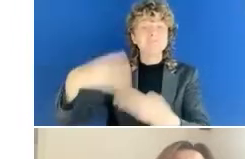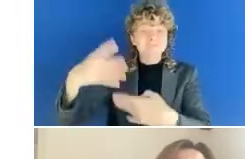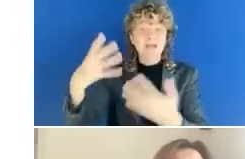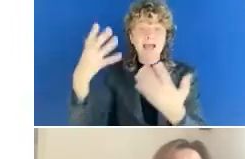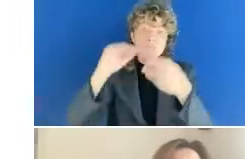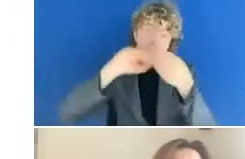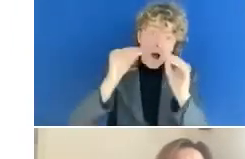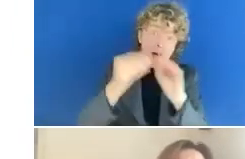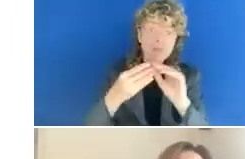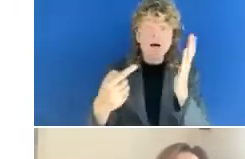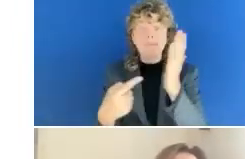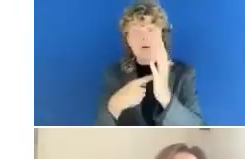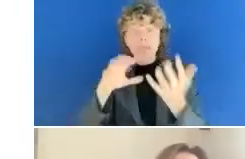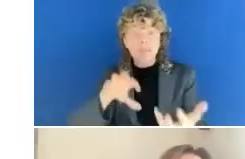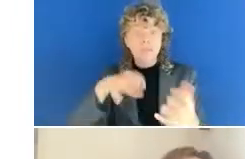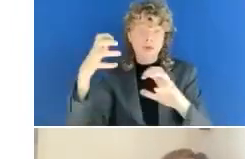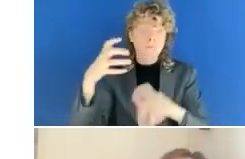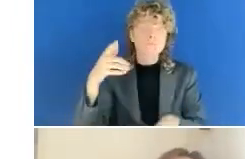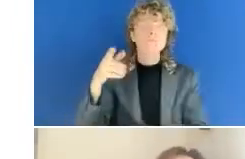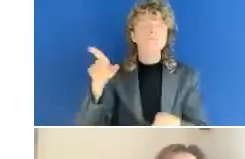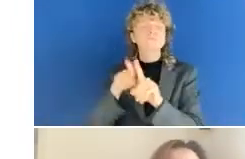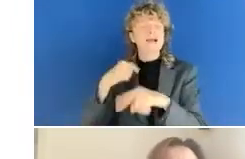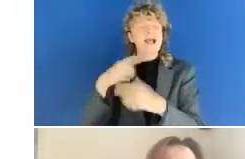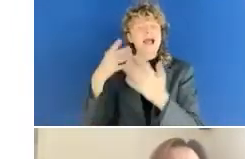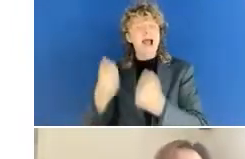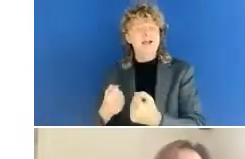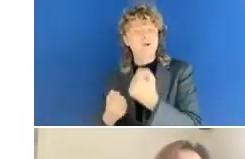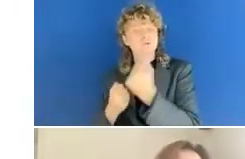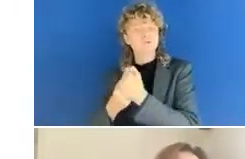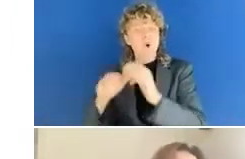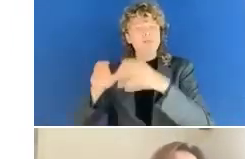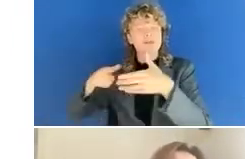from the US with me today. So thank you for waking up early to do this.